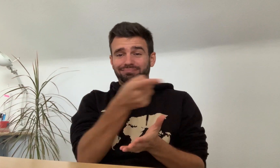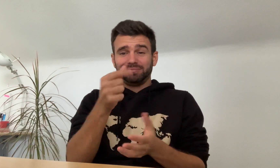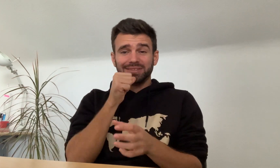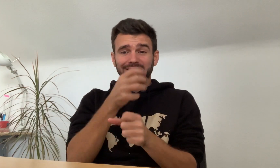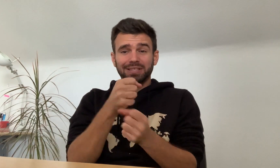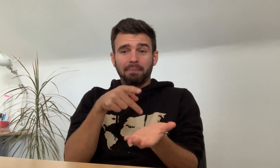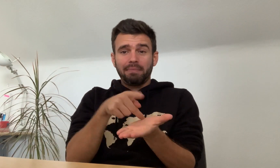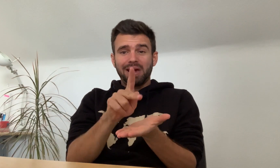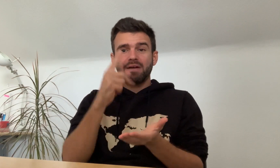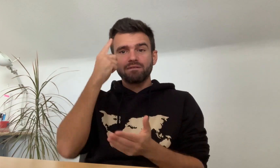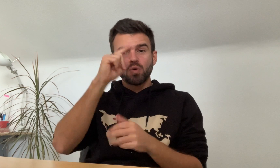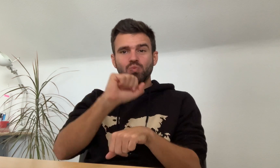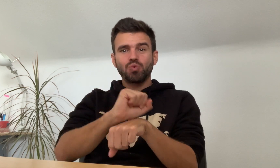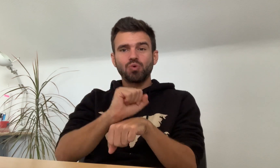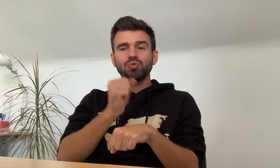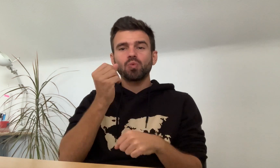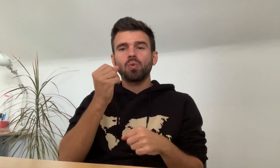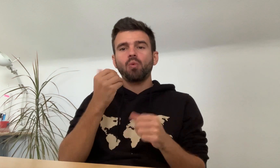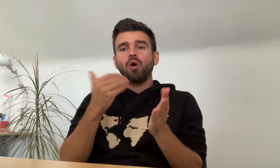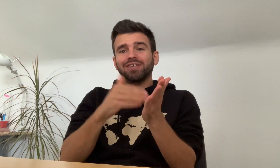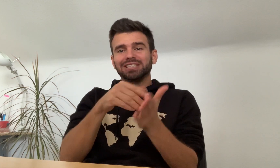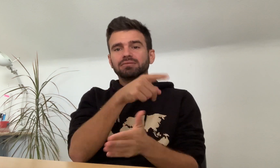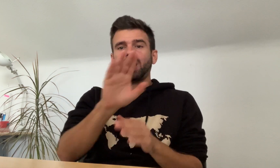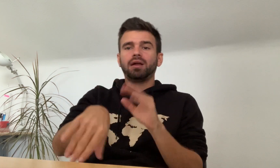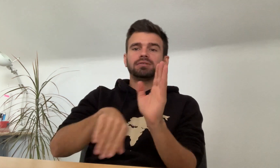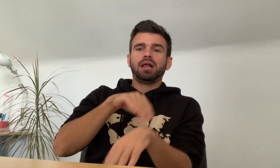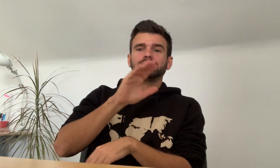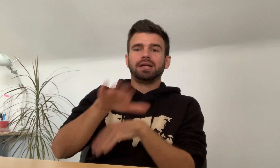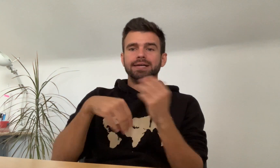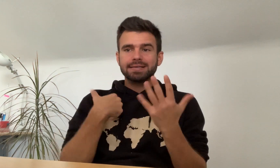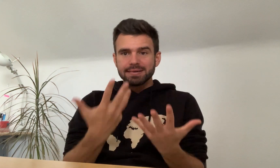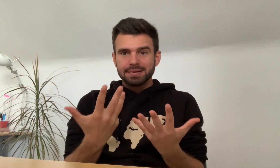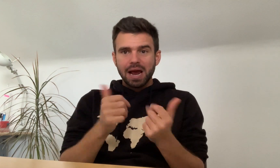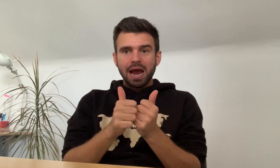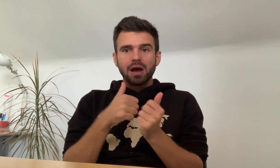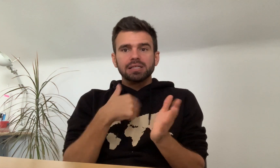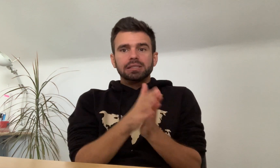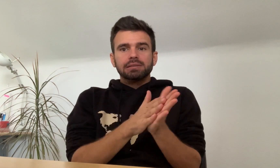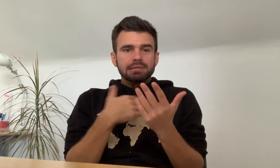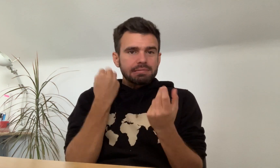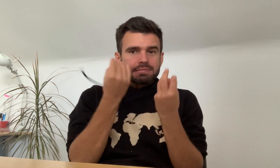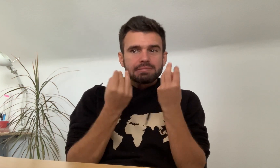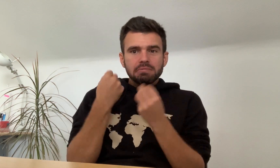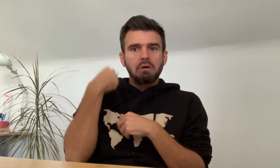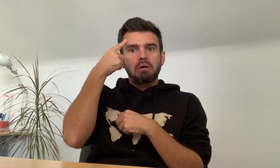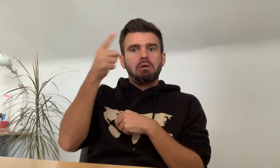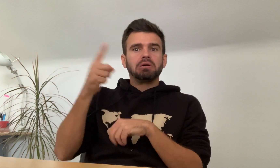because they didn’t get paid for work and often didn't want to do much,